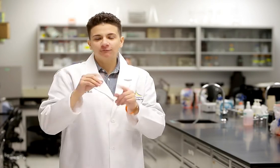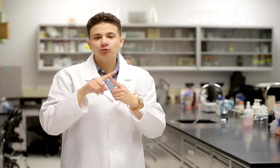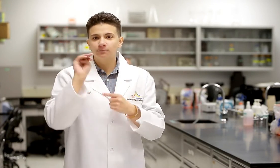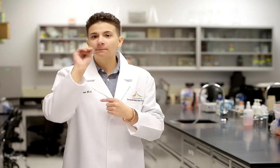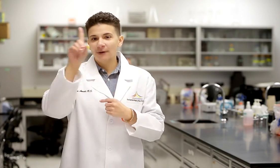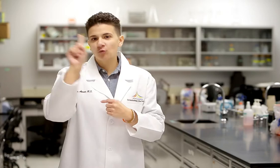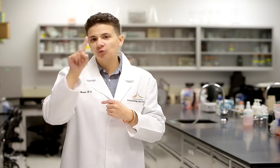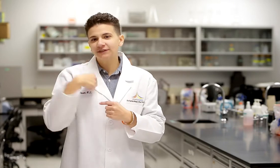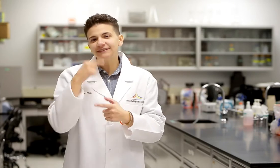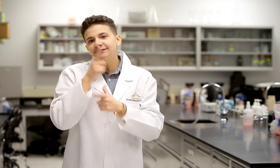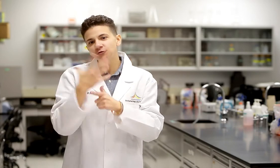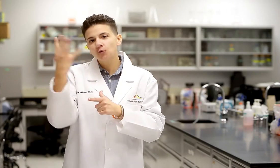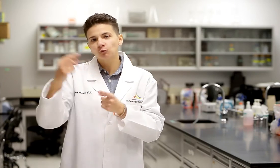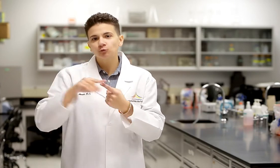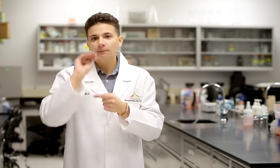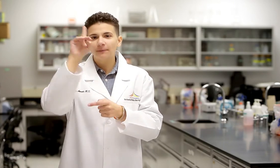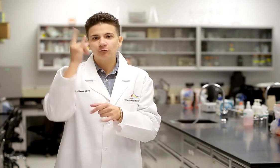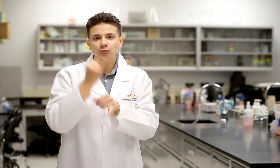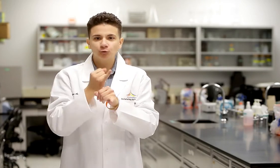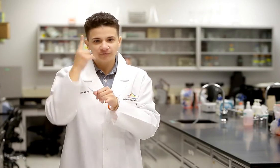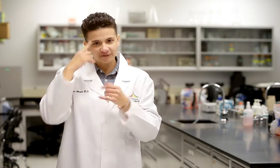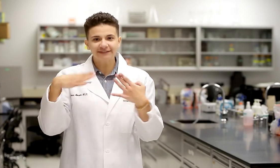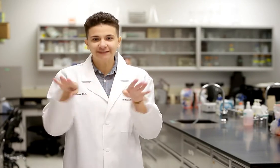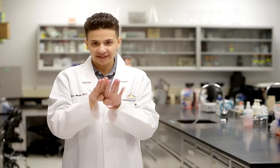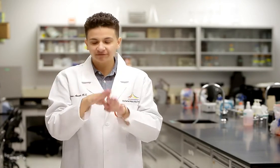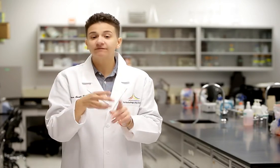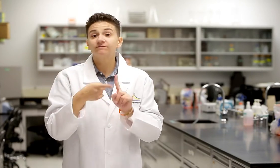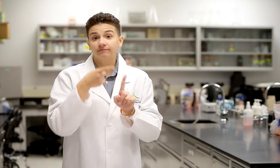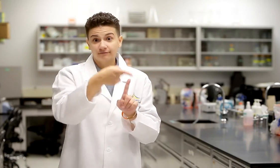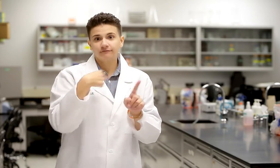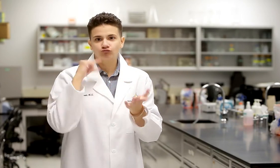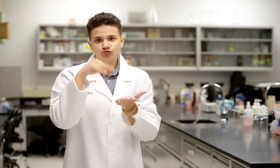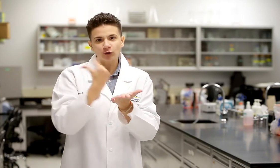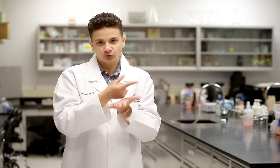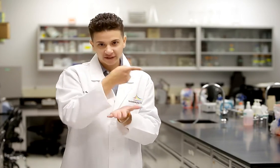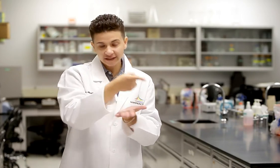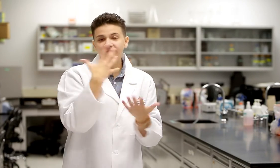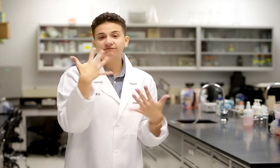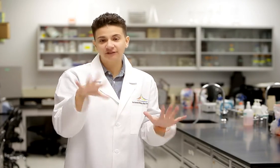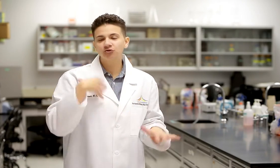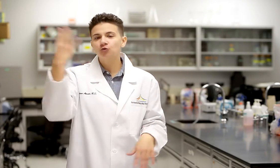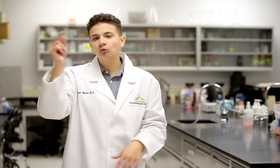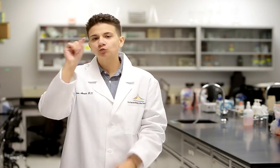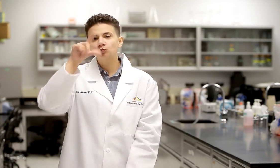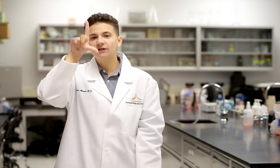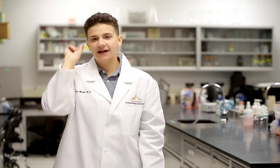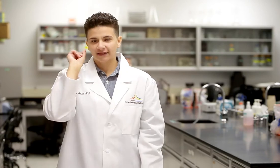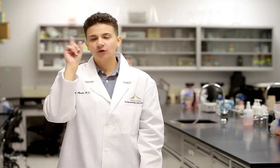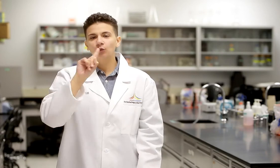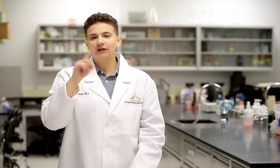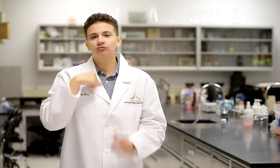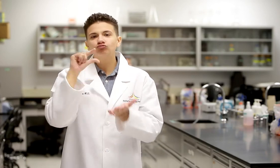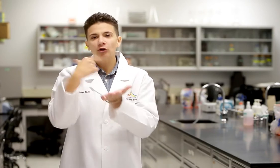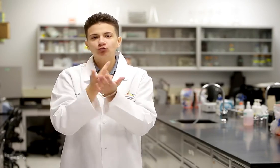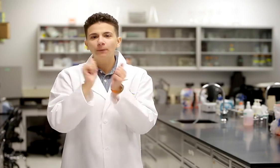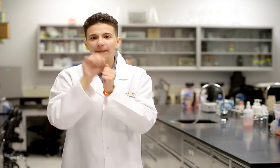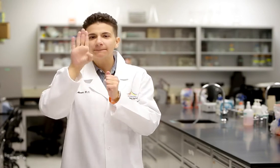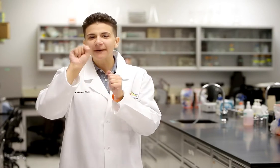to Maryland so my sister and I could attend the Deaf school there. When I graduated high school, I went to Gallaudet University and graduated with my bachelor's